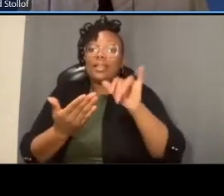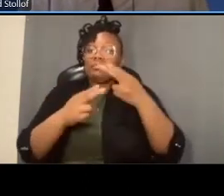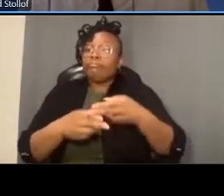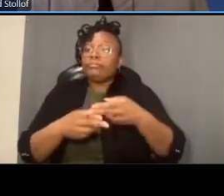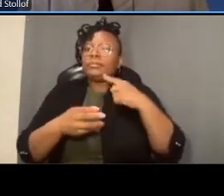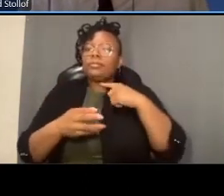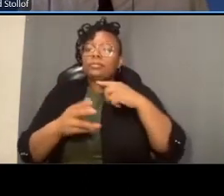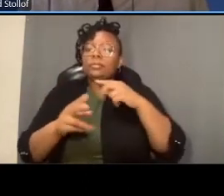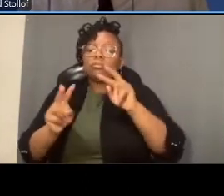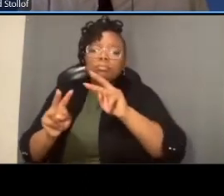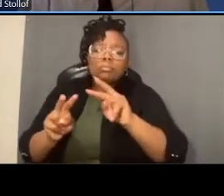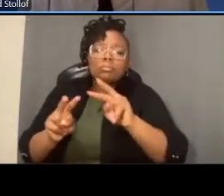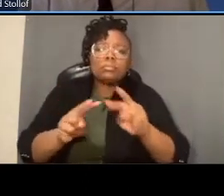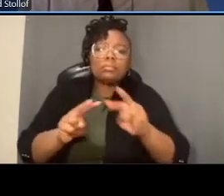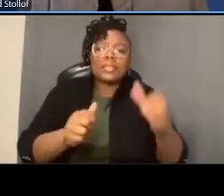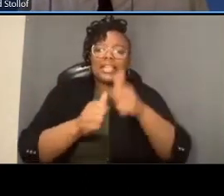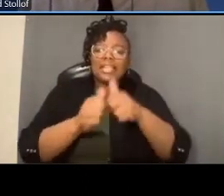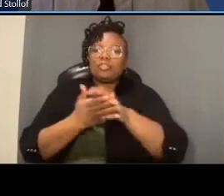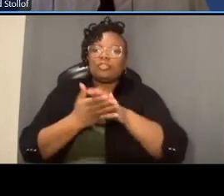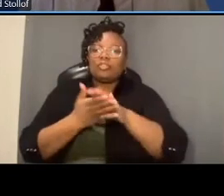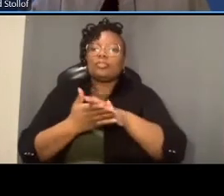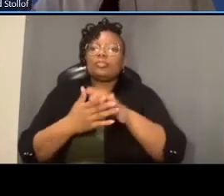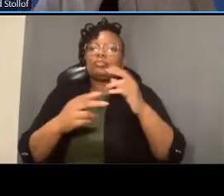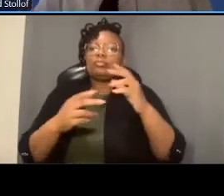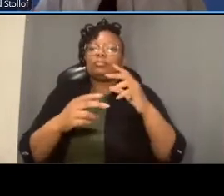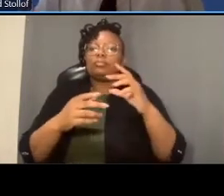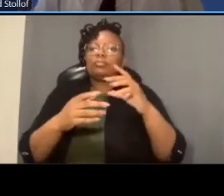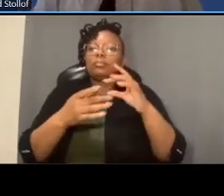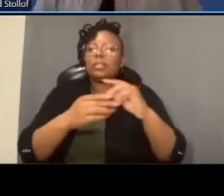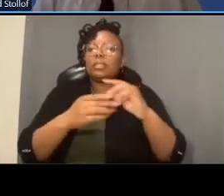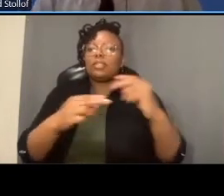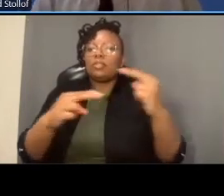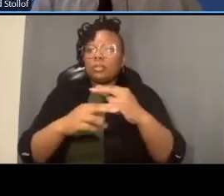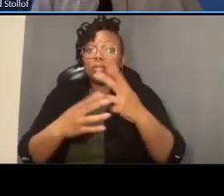um i'll have to get back to you on the private schools i mean one would think after doing this